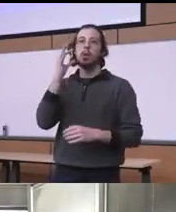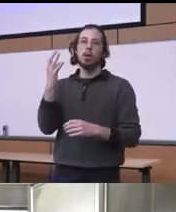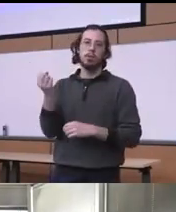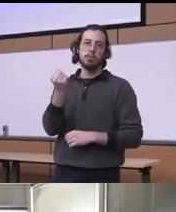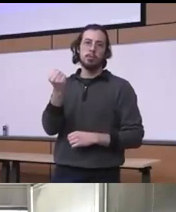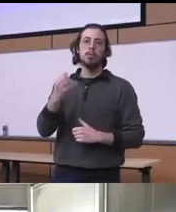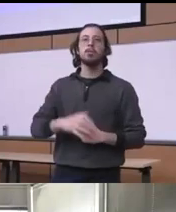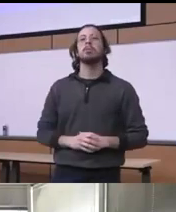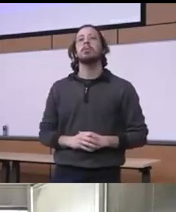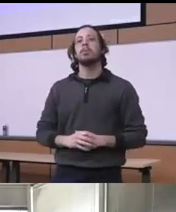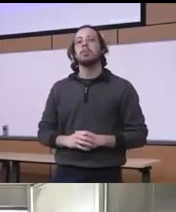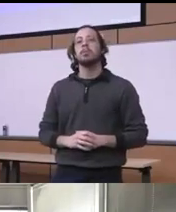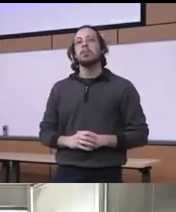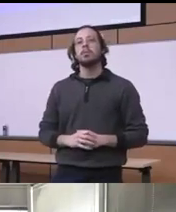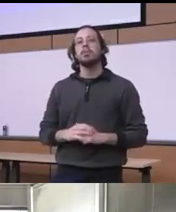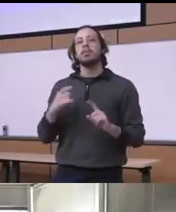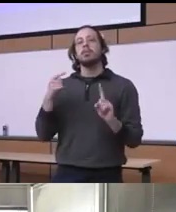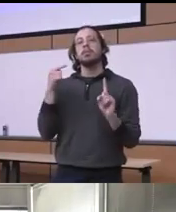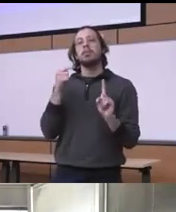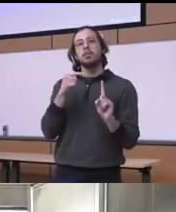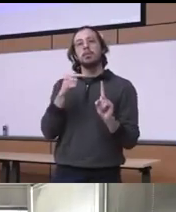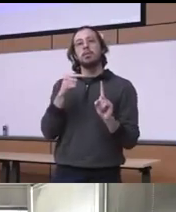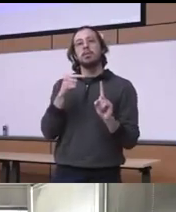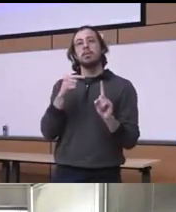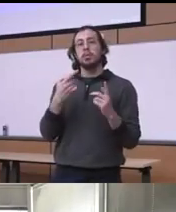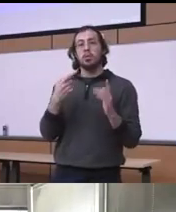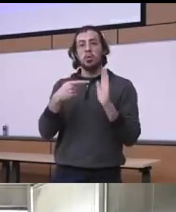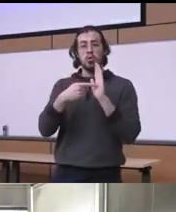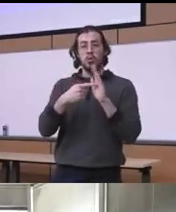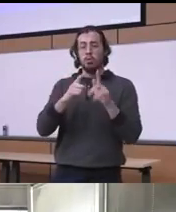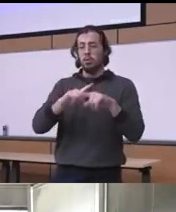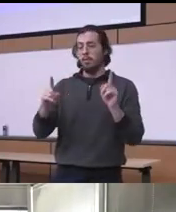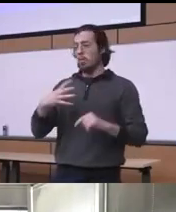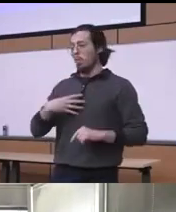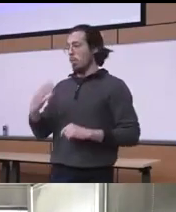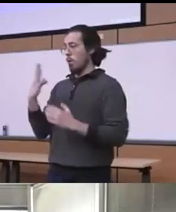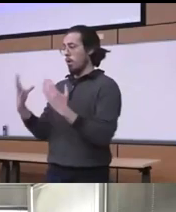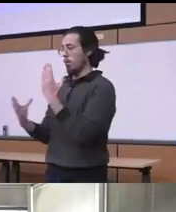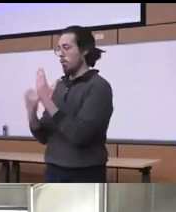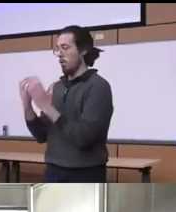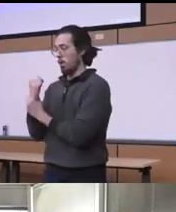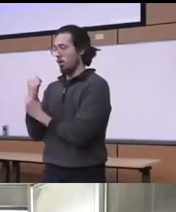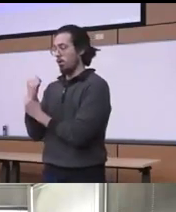um you know uh the the the difference between the white arrest rate versus the black restraint and